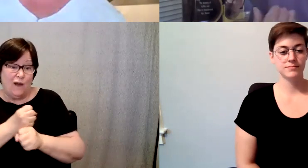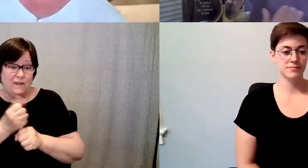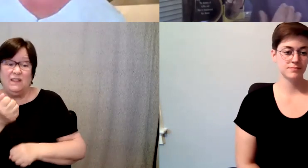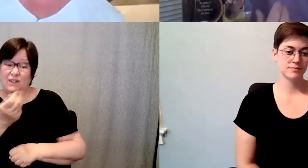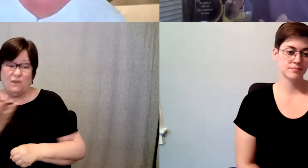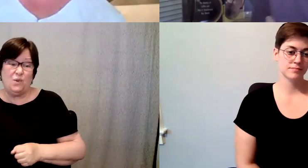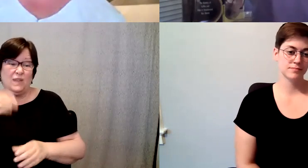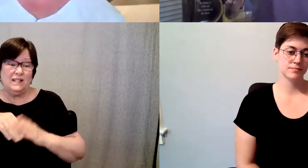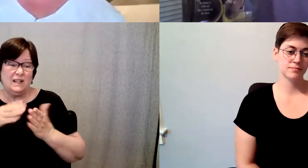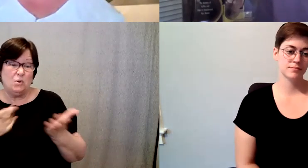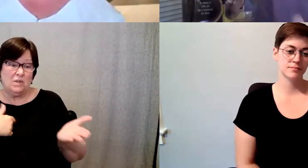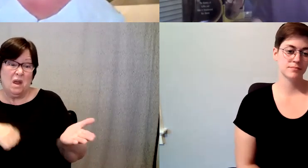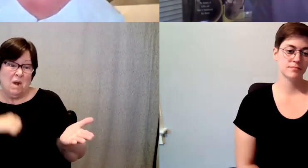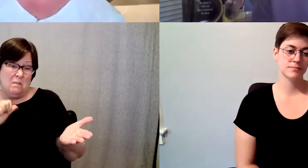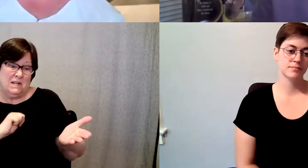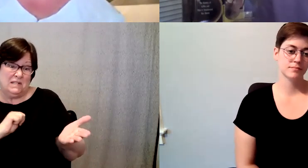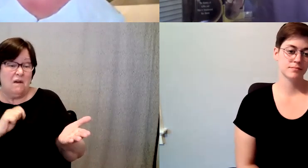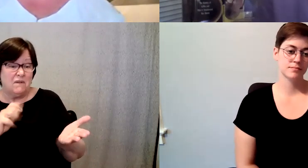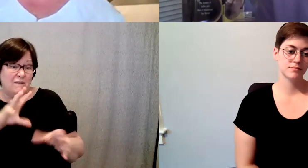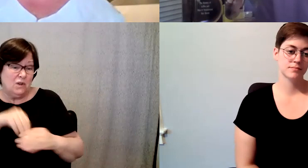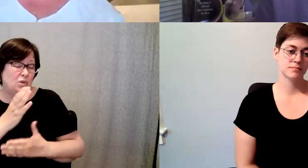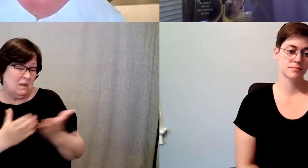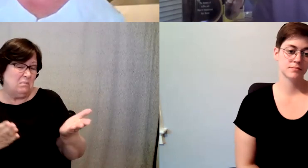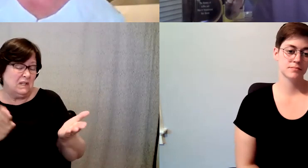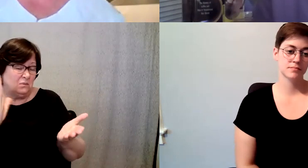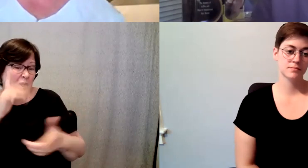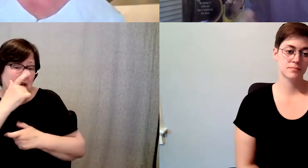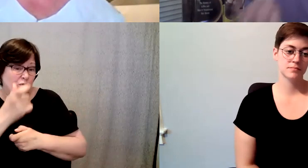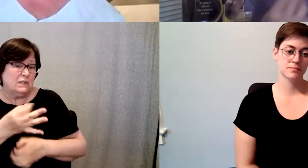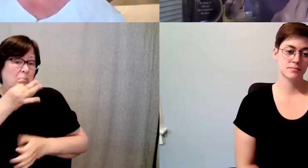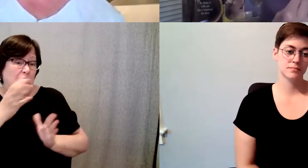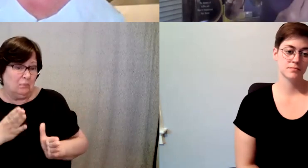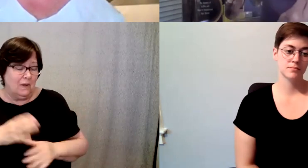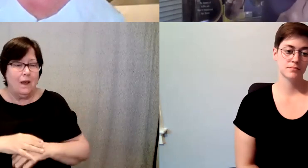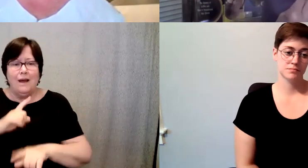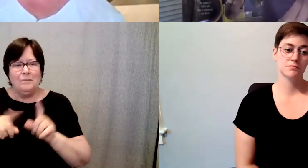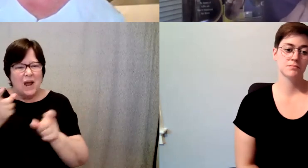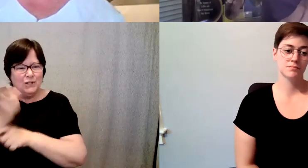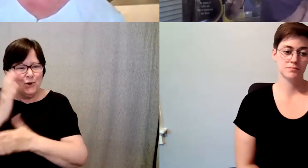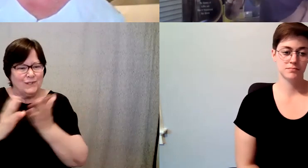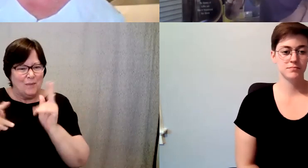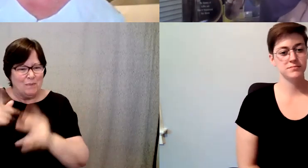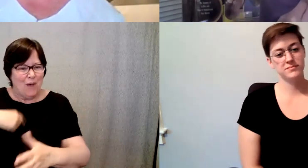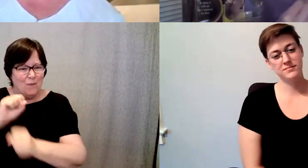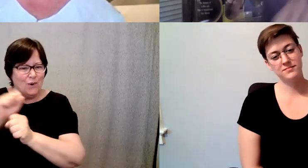I pride myself and thinking that I included some things that will be interesting. D. Major Cohen: But I joked with some people who I worked with at Starbucks, this is the